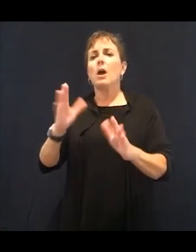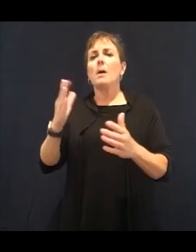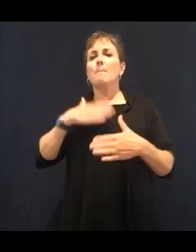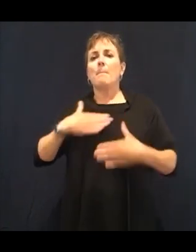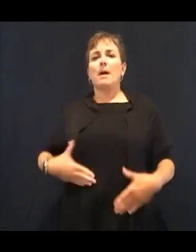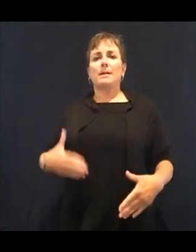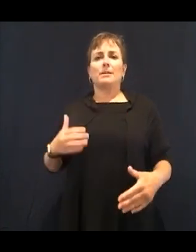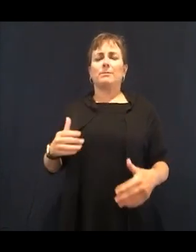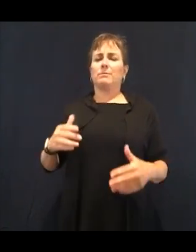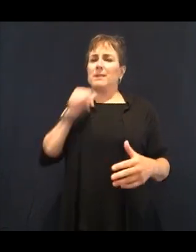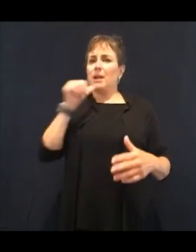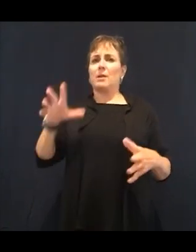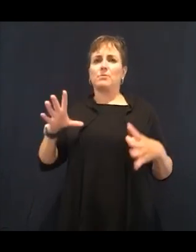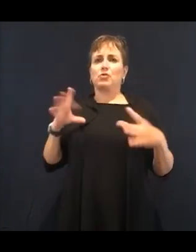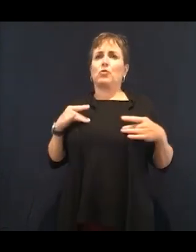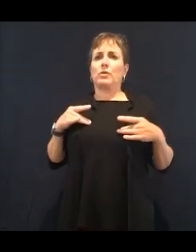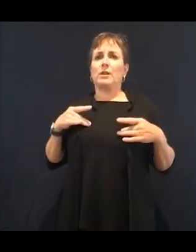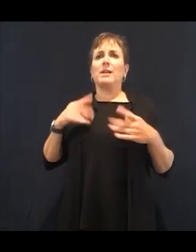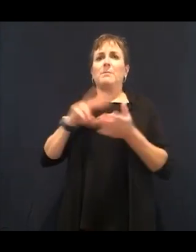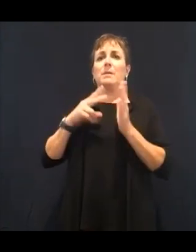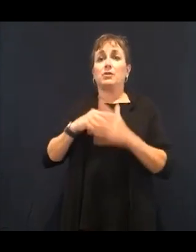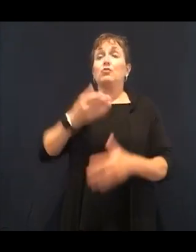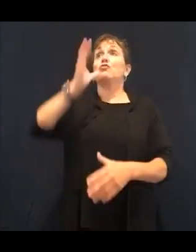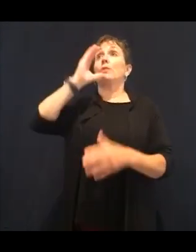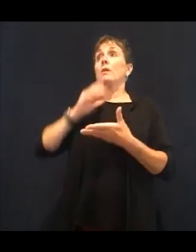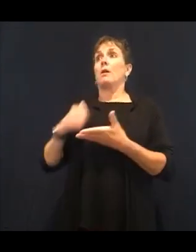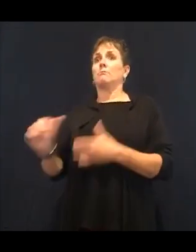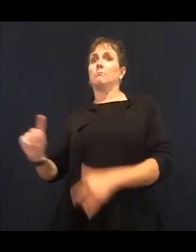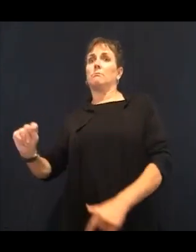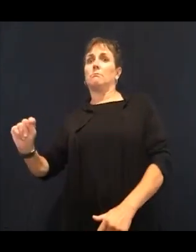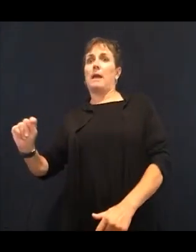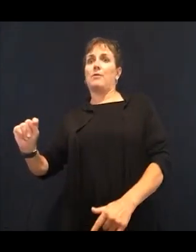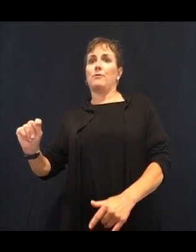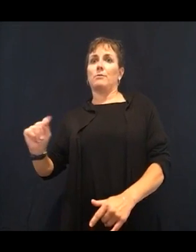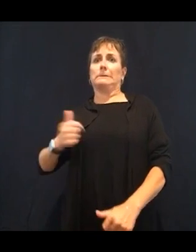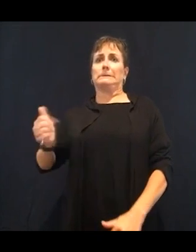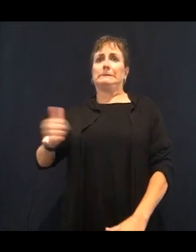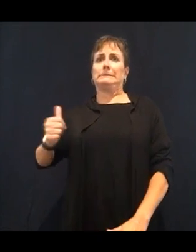water or lukewarm water when you are drinking to